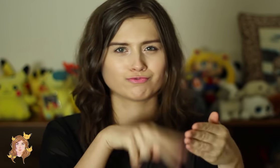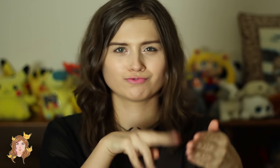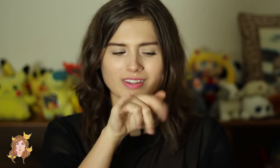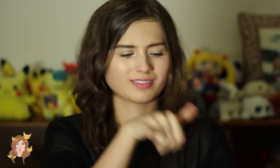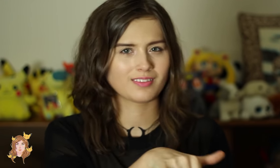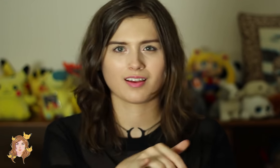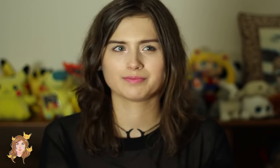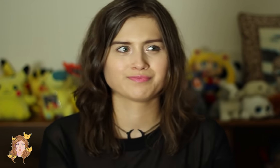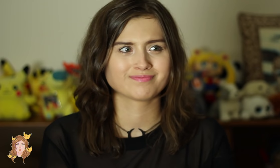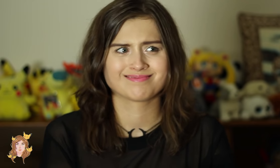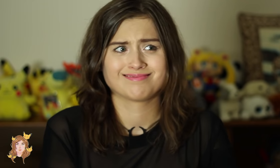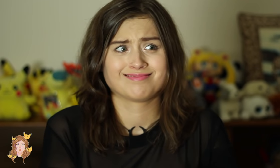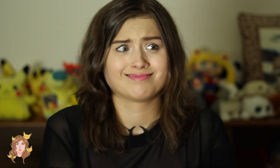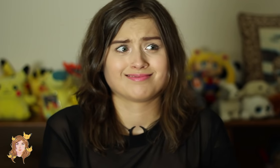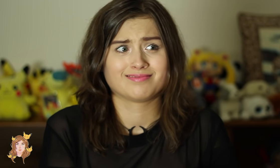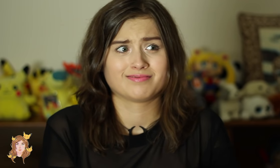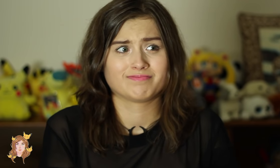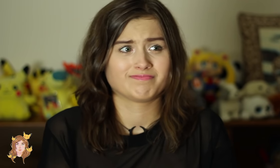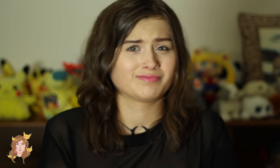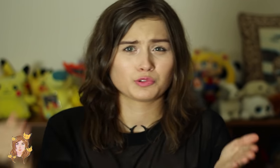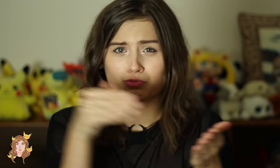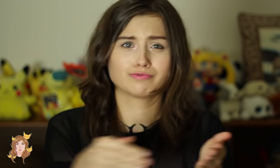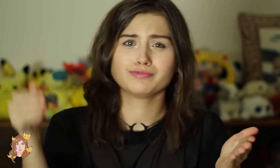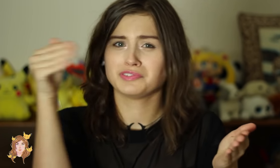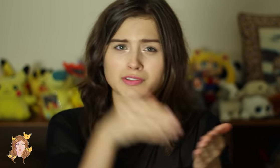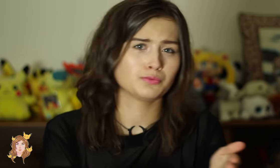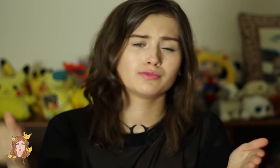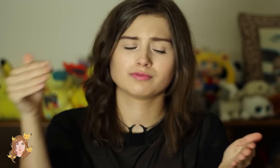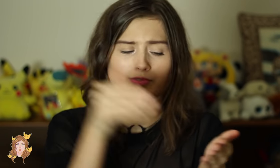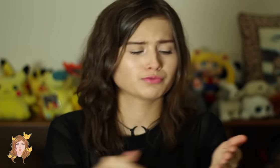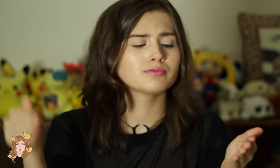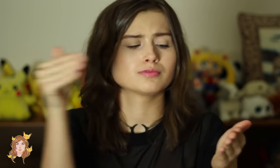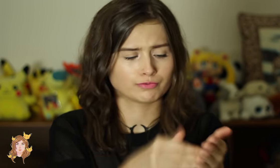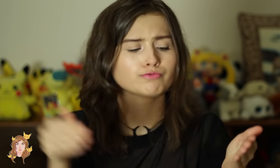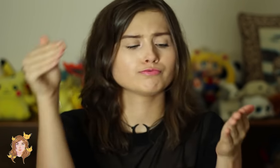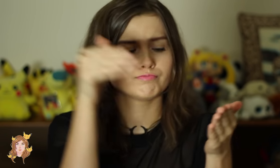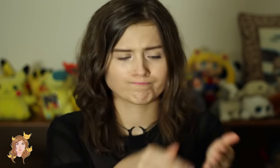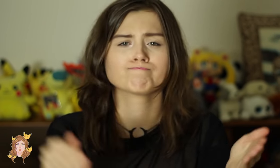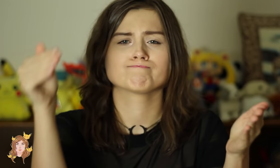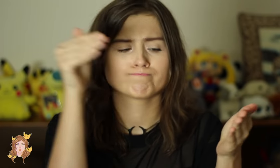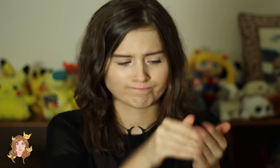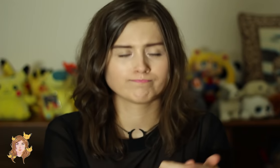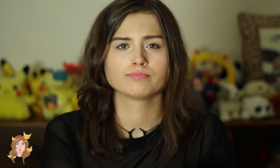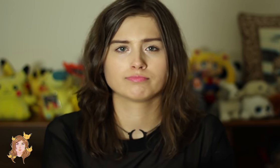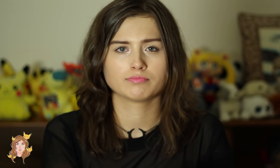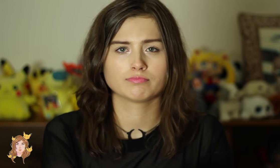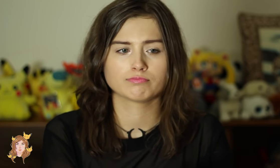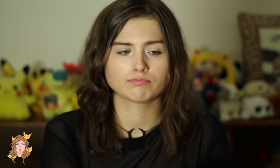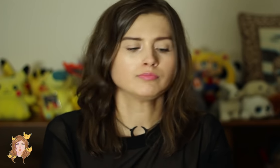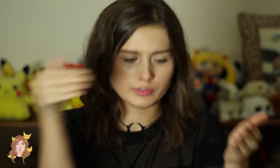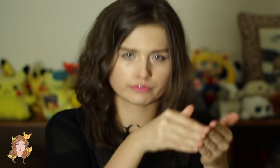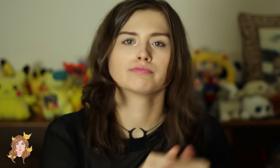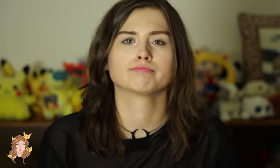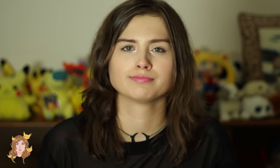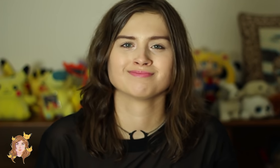I’ve read that book over and over and over and over and over again.